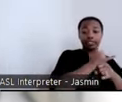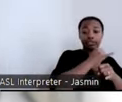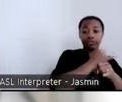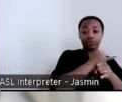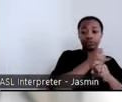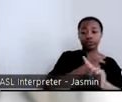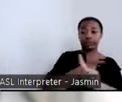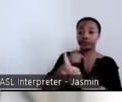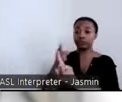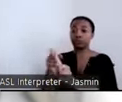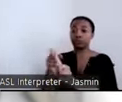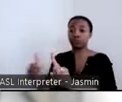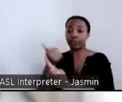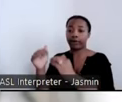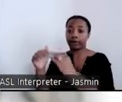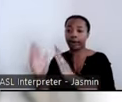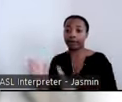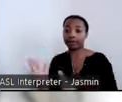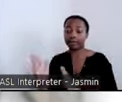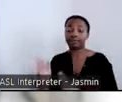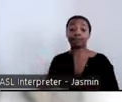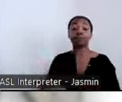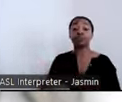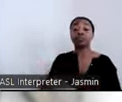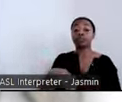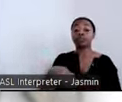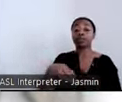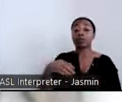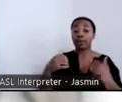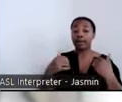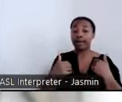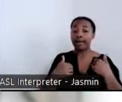more about Centers for Independent Living, which we hope that you do, we have a